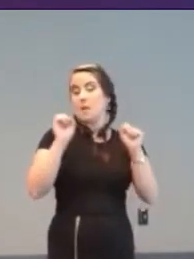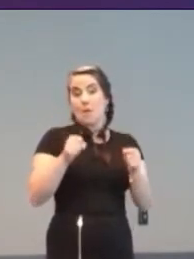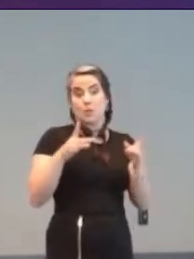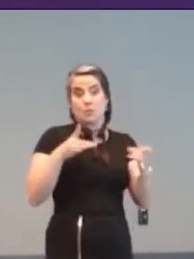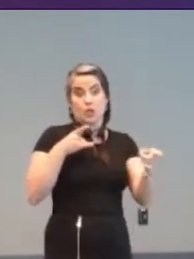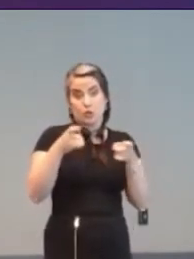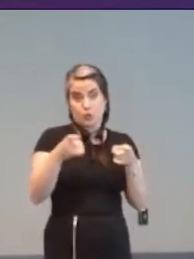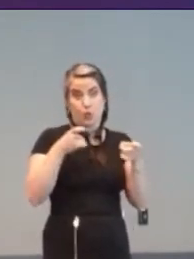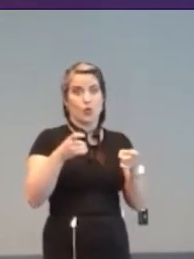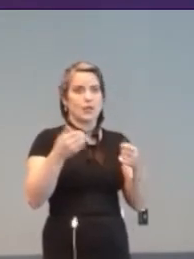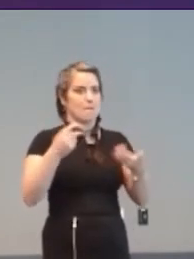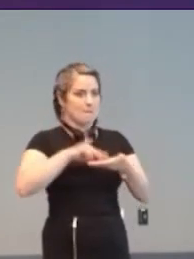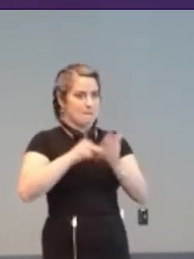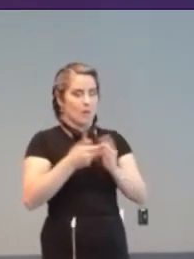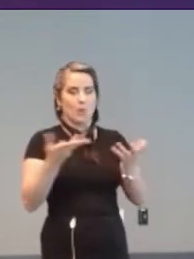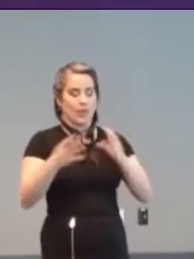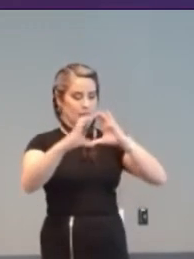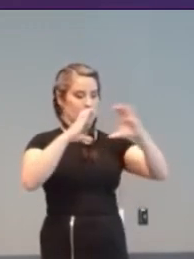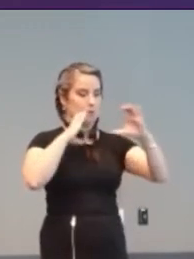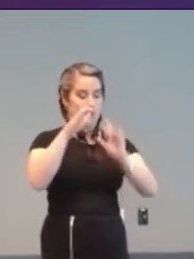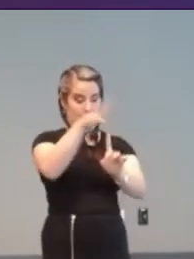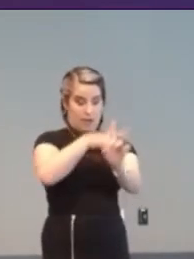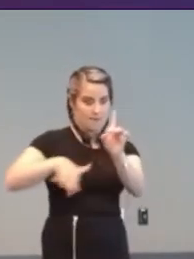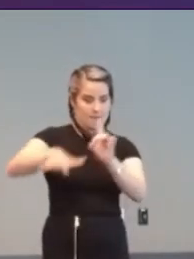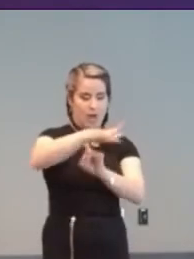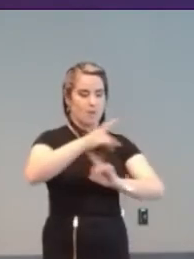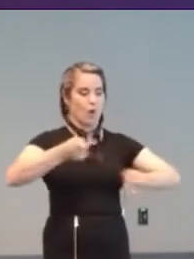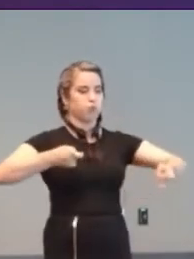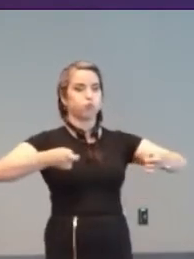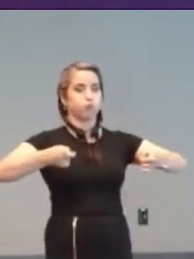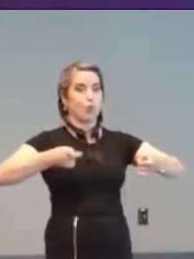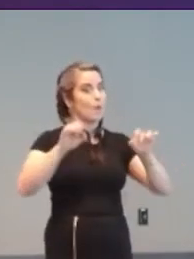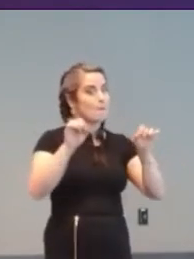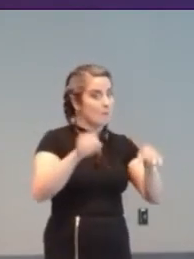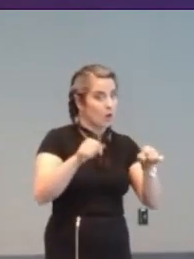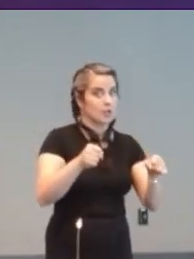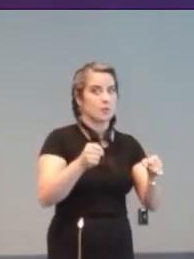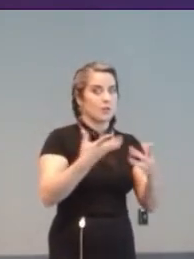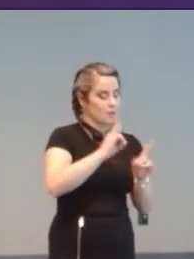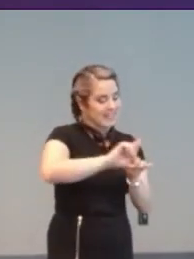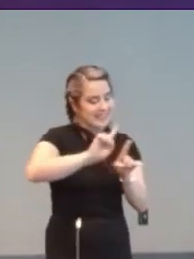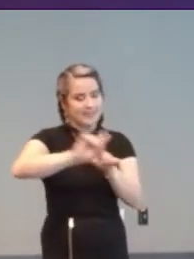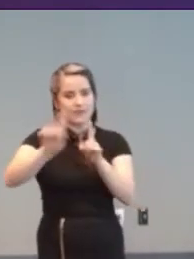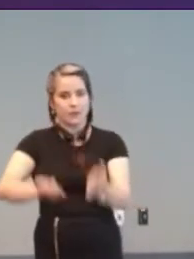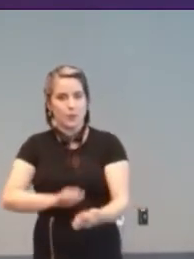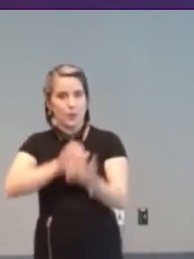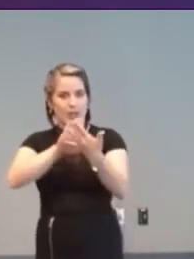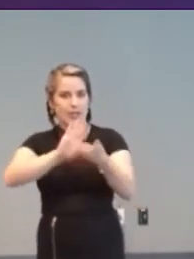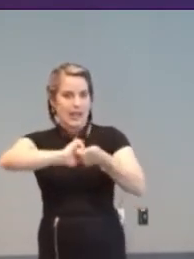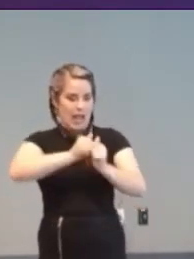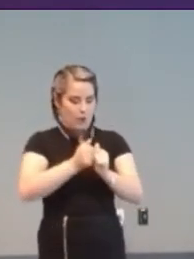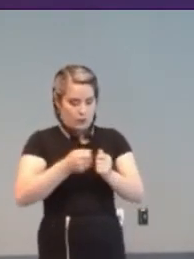made communication and environmental control possible from a wide choice of interchangeable input devices.